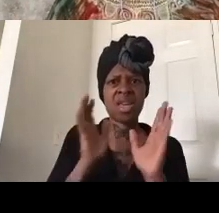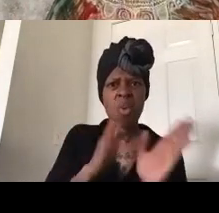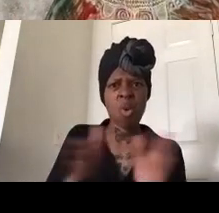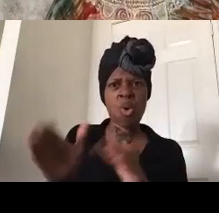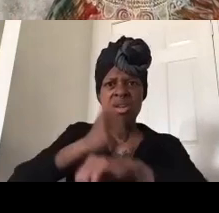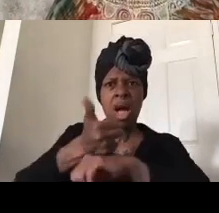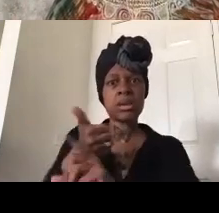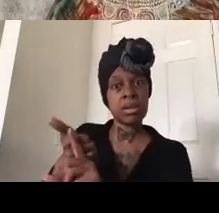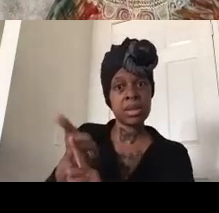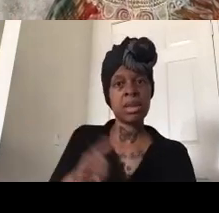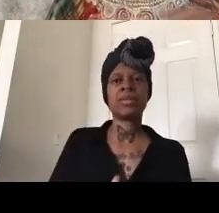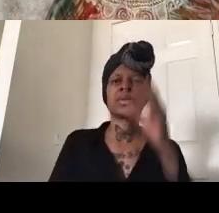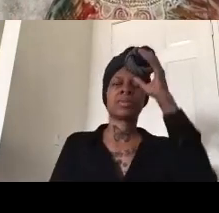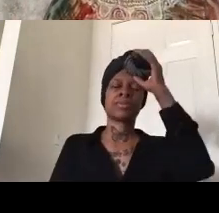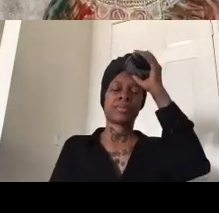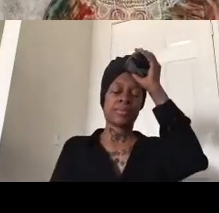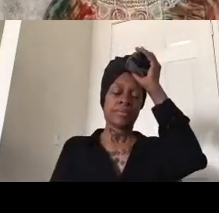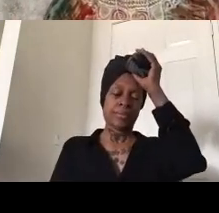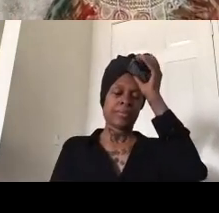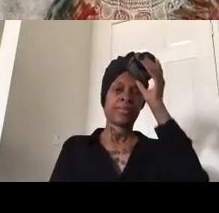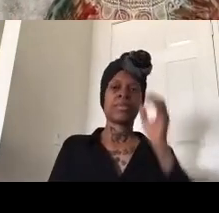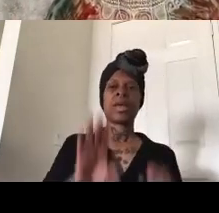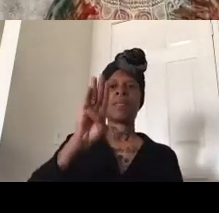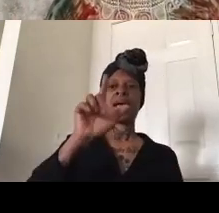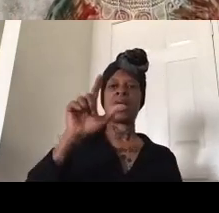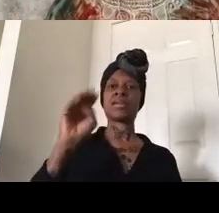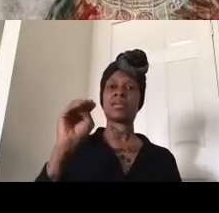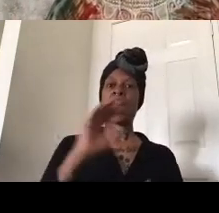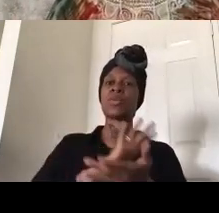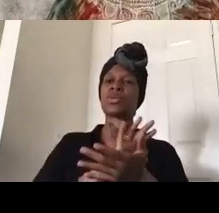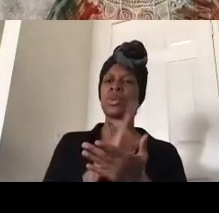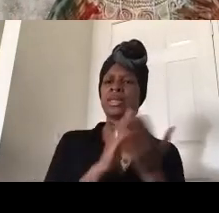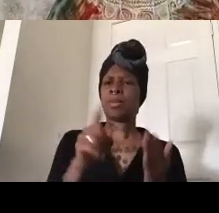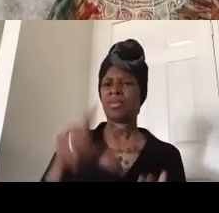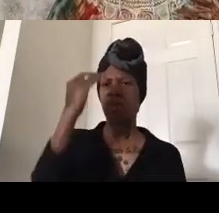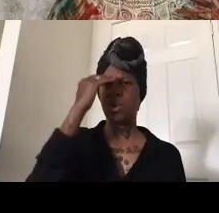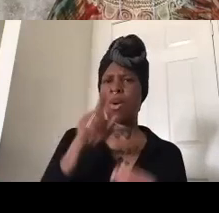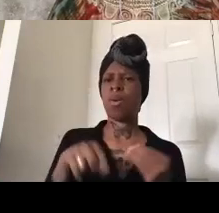we also see black lives matter in schools some of you are familiar with that um some of you know that they just